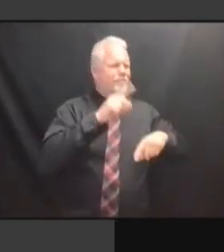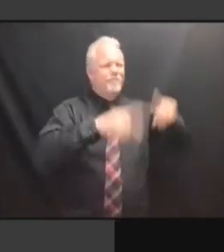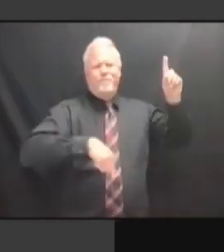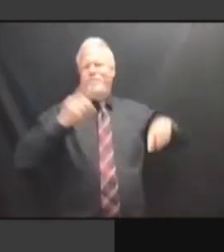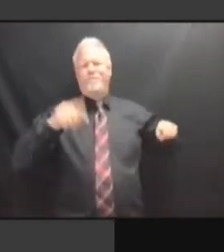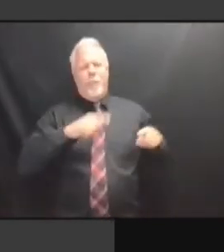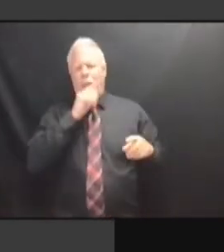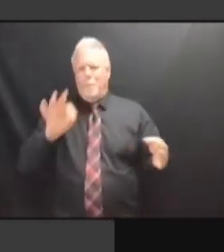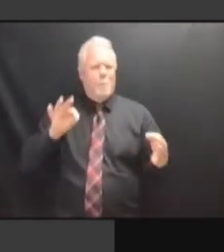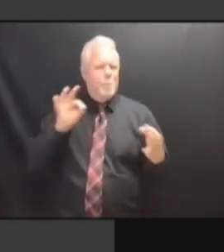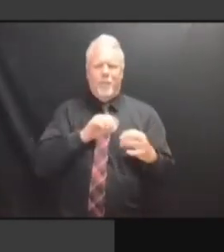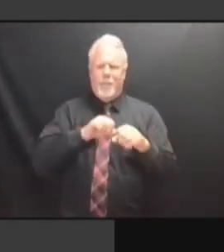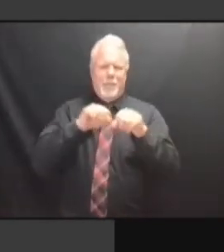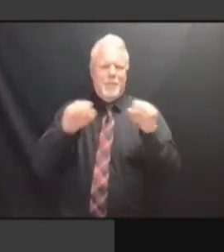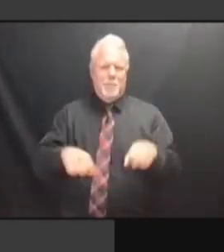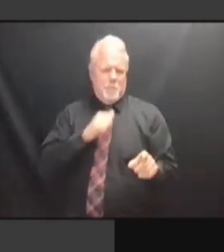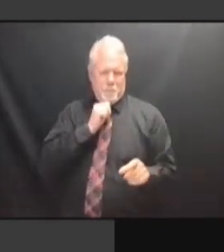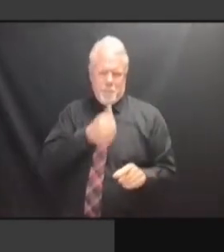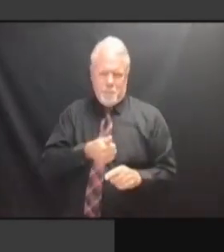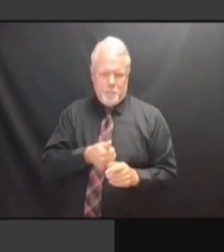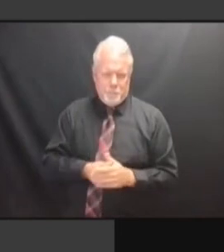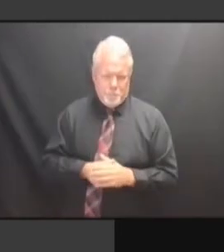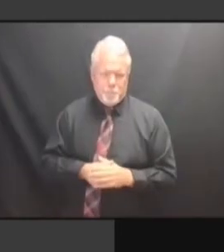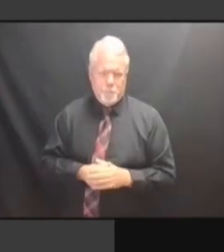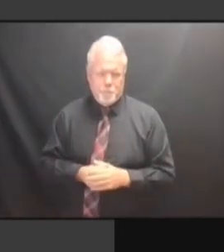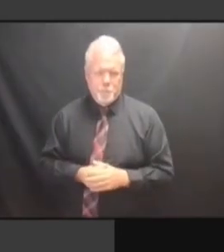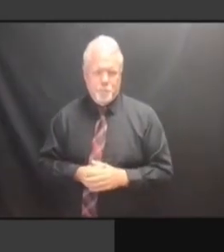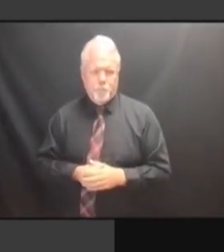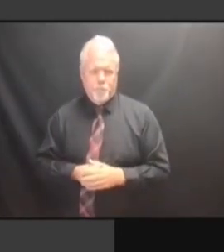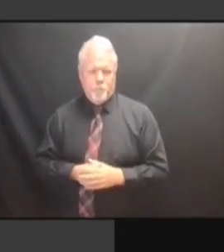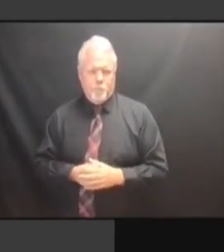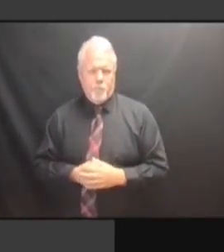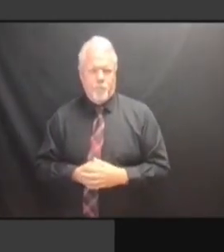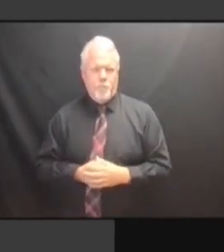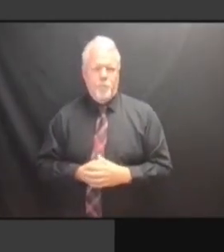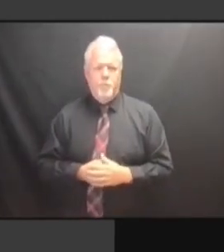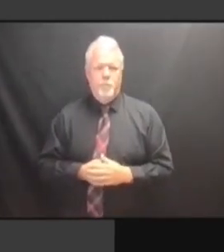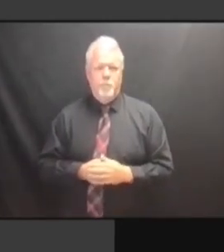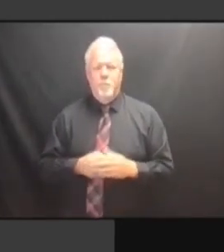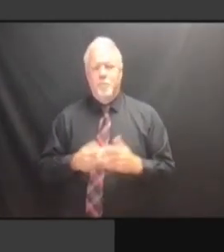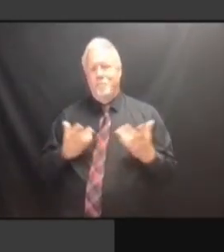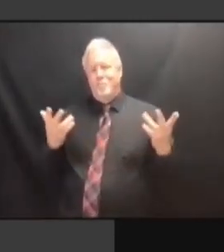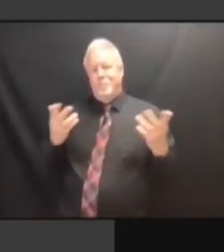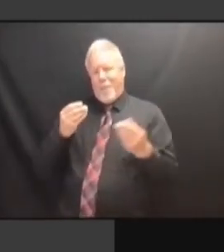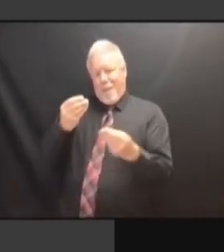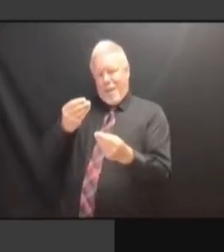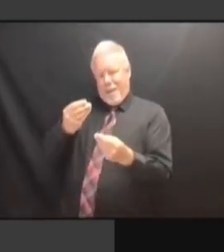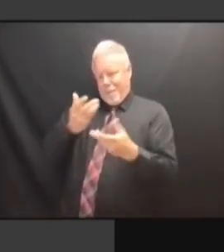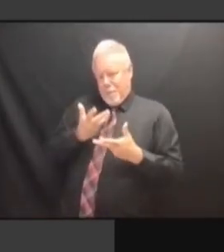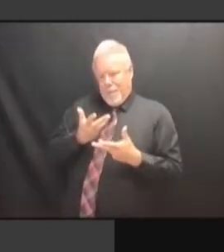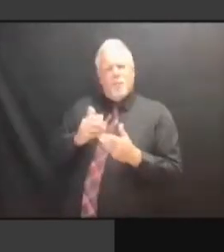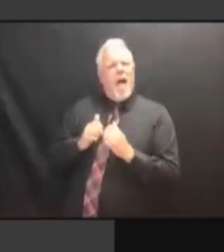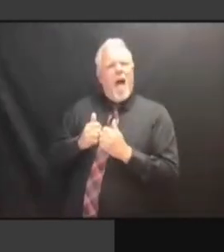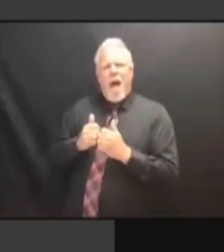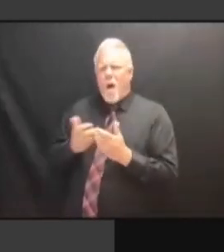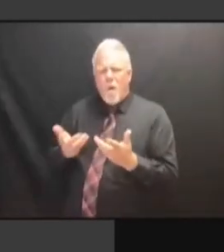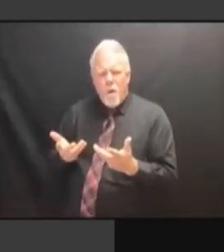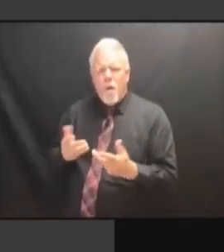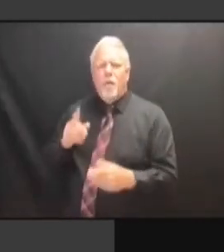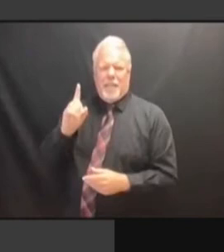OR COULD -- >> THORETICALL OR COULD -- >> TTHEORETICALLY. TTHEORETICALLY. TTHEORETICALLY. THE TTHEORETICALLY. THE COUNTY TTHEORETICALLY. THE COUNTY BOARD TTHEORETICALLY. THE COUNTY BOARD WOULDN'T TTHEORETICALLY. THE COUNTY BOARD WOULDN'T KNOW. THE COUNTY BOARD WOULDN'T KNOW. THE COUNTY BOARD WOULDN'T KNOW. >> THE COUNTY BOARD WOULDN'T KNOW. >> IT THE COUNTY BOARD WOULDN'T KNOW. >> IT WOULD THE COUNTY BOARD WOULDN'T KNOW. >> IT WOULD BE THE COUNTY BOARD WOULDN'T KNOW. >> IT WOULD BE TRUE THE COUNTY BOARD WOULDN'T KNOW. >> IT WOULD BE TRUE OF THE COUNTY BOARD WOULDN'T KNOW. >> IT WOULD BE TRUE OF ANYBODY IT WOULD BE TRUE OF ANYBODY IT WOULD BE TRUE OF ANYBODY WHO IT WOULD BE TRUE OF ANYBODY WHO SHOULD IT WOULD BE TRUE OF ANYBODY WHO SHOULD BE IT WOULD BE TRUE OF ANYBODY WHO SHOULD BE CANCELED IT WOULD BE TRUE OF ANYBODY WHO SHOULD BE CANCELED BUT WHO SHOULD BE CANCELED BUT WHO SHOULD BE CANCELED BUT WASN'T. WASN'T. WASN'T. >> WASN'T. >> BUT WASN'T. >> BUT THE WASN'T. >> BUT THE [ WASN'T. >> BUT THE [ INAUDIBLE WASN'T. >> BUT THE WASN'T. >> BUT THE IS WASN'T. >> BUT THE IS ON BUT THE IS ON BUT THE IS ON THE BUT THE IS ON THE REQUEST,